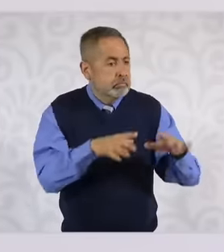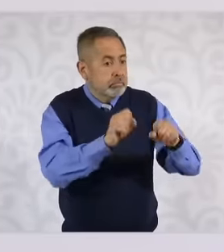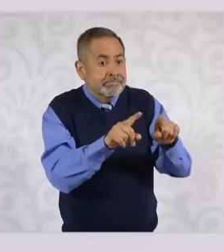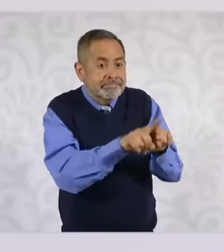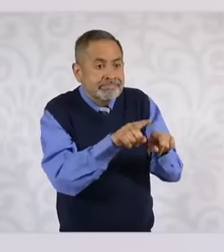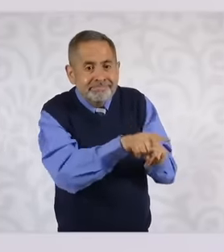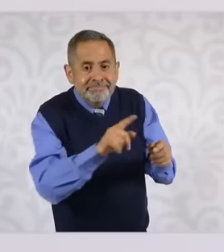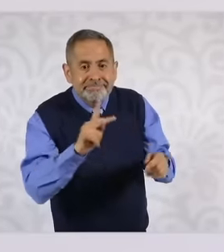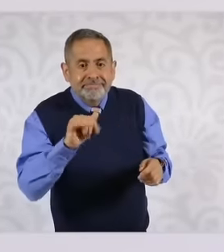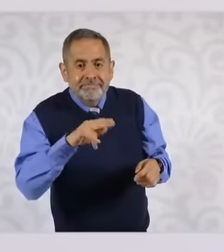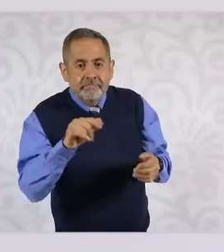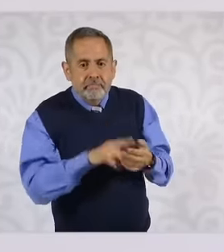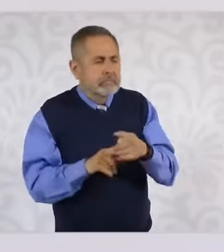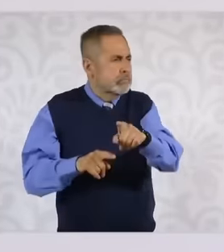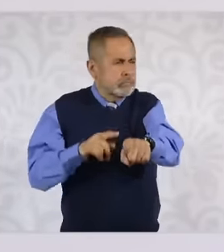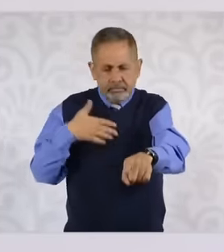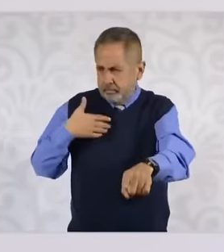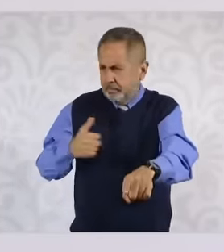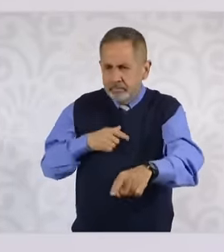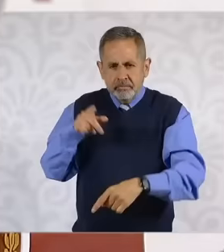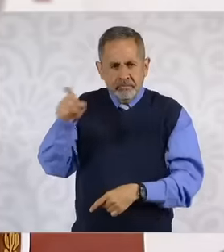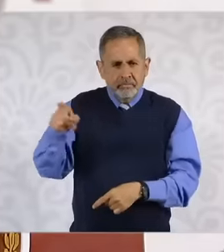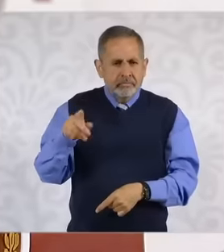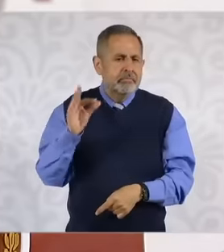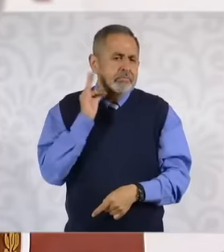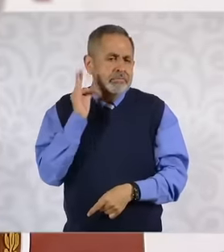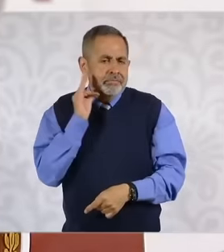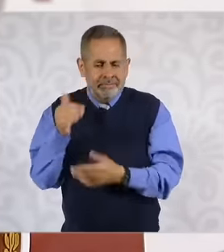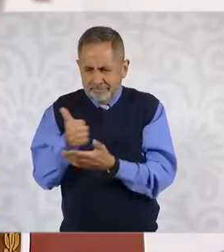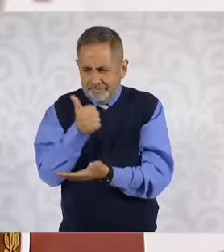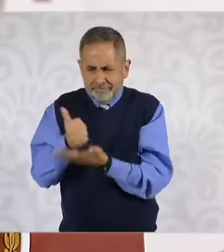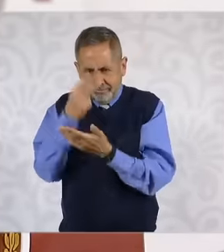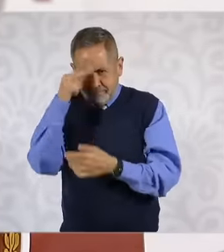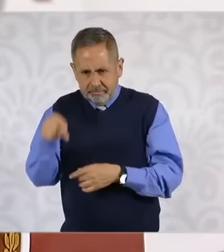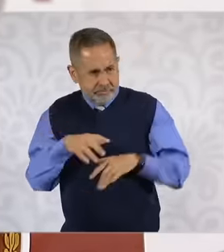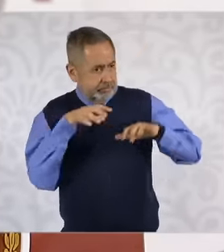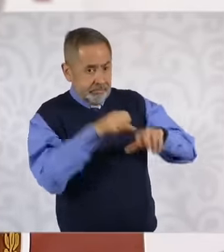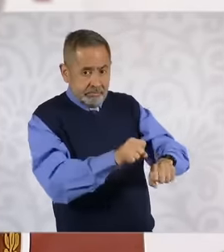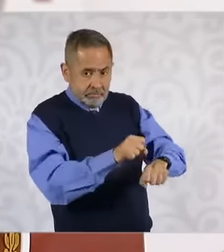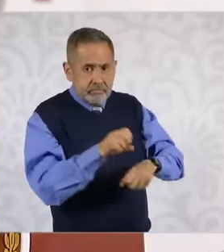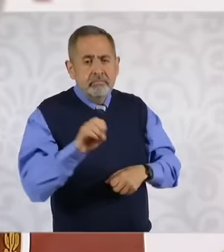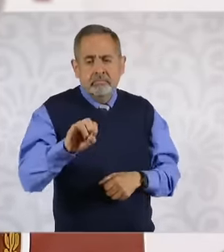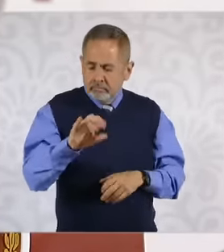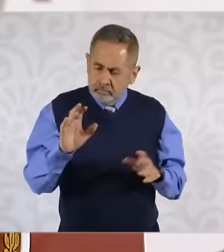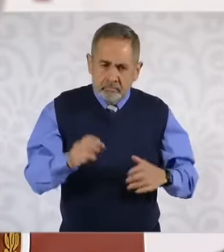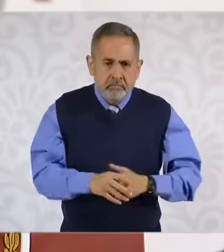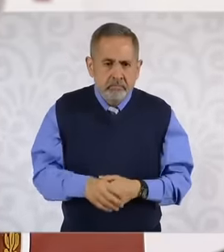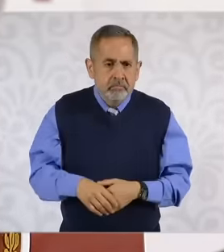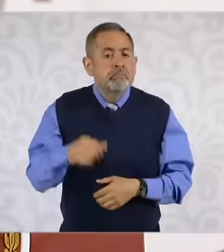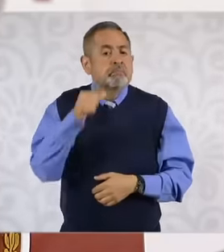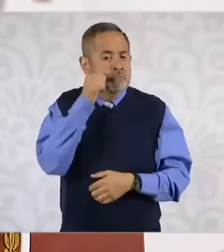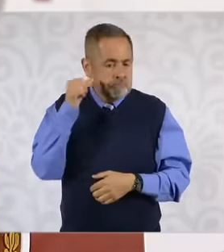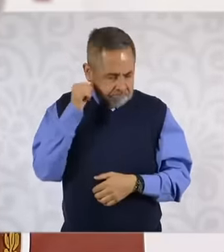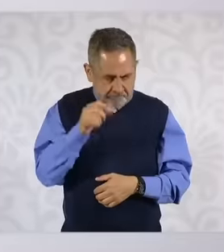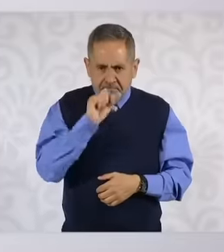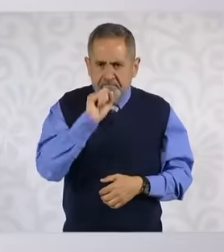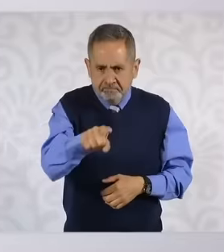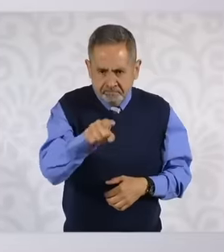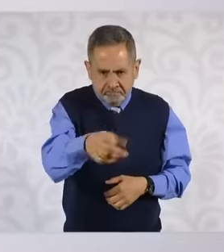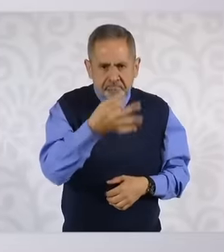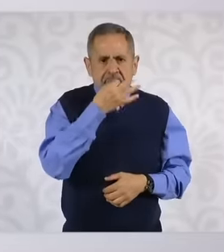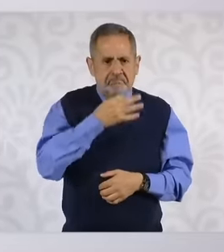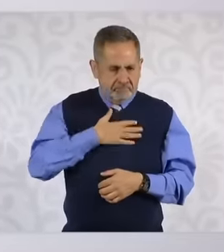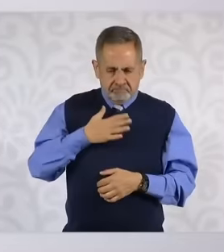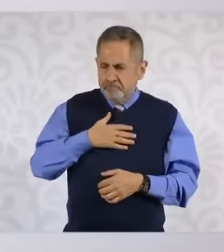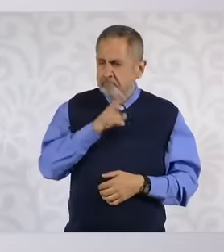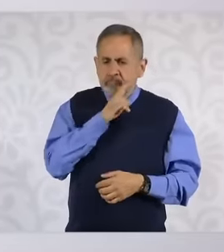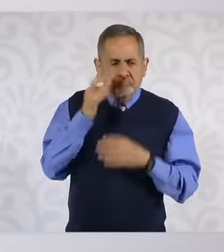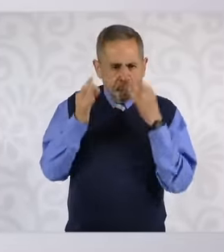that it was the Mexico City prosecutor's office not this one yesterday we also learned about this news Well,